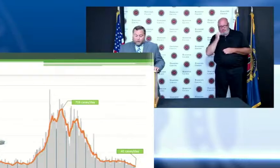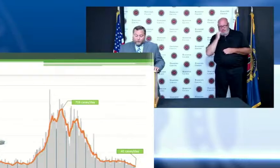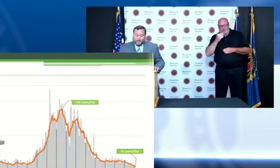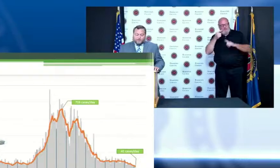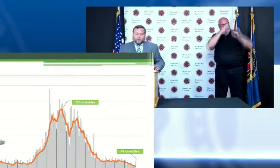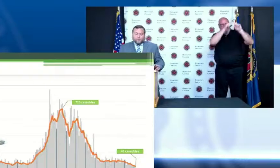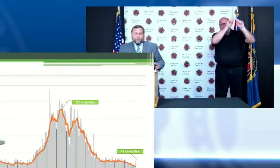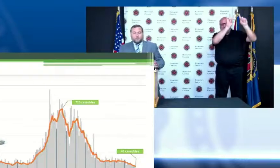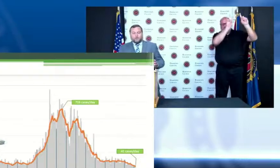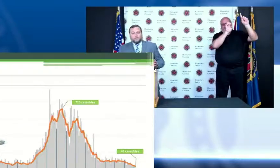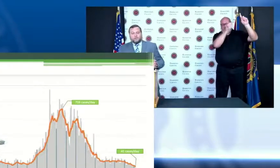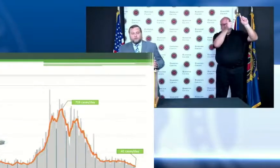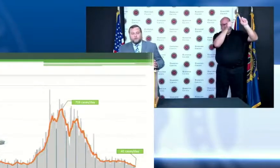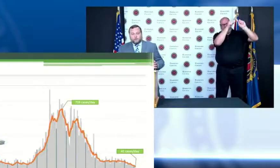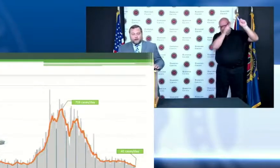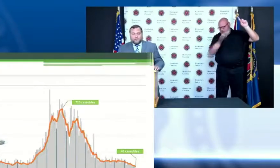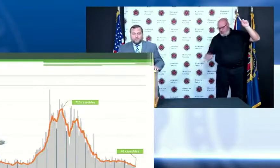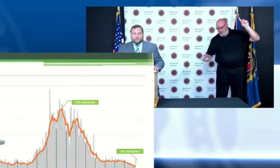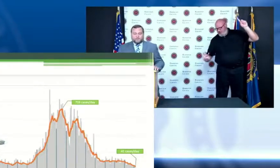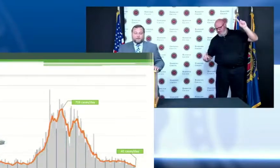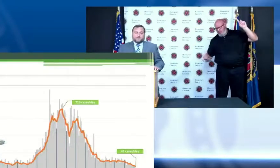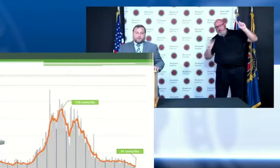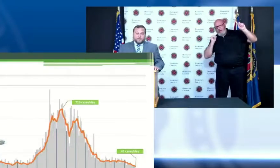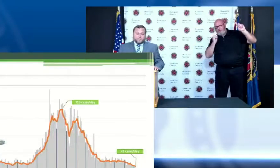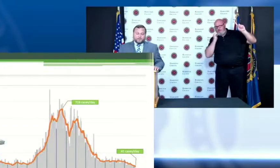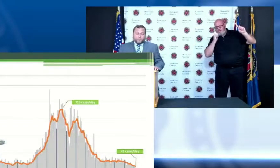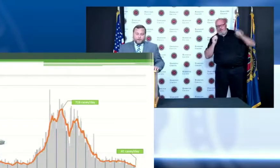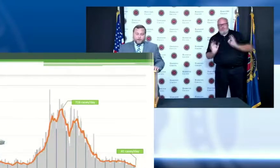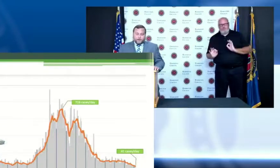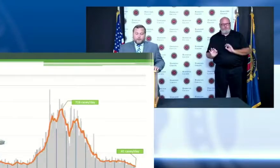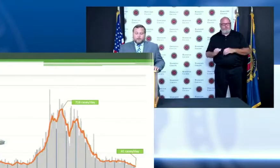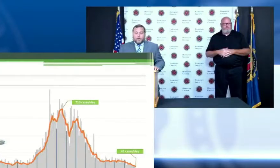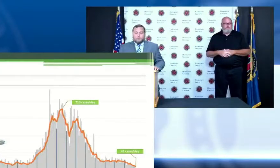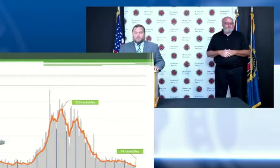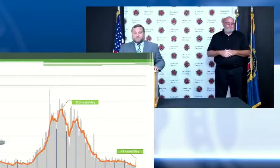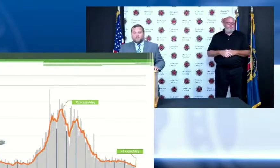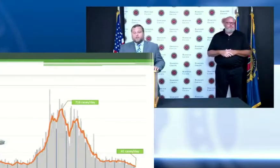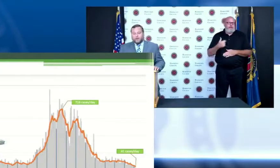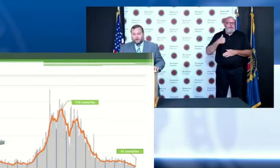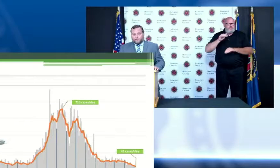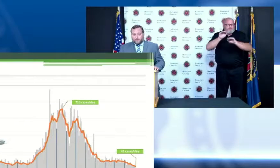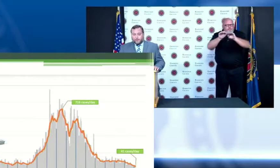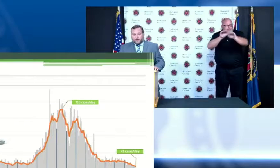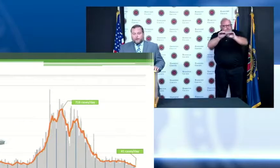week after week I do continue to remind folks that there still is Covid and we must still be careful